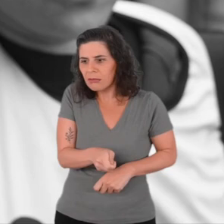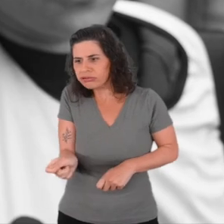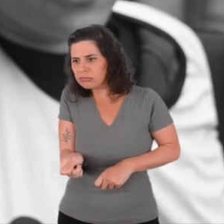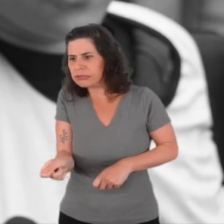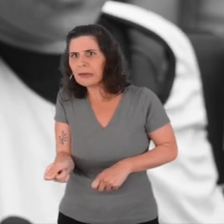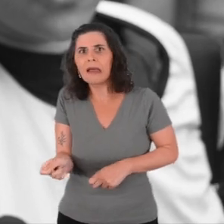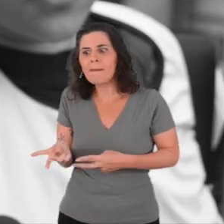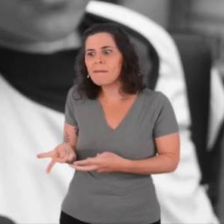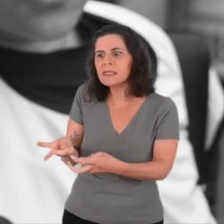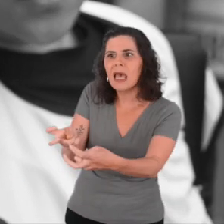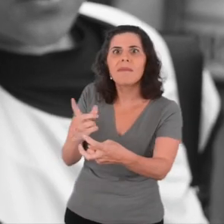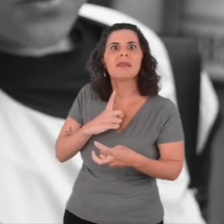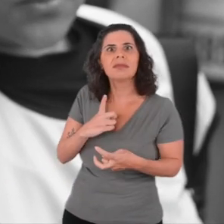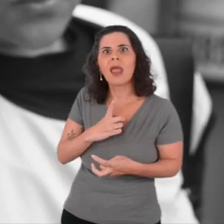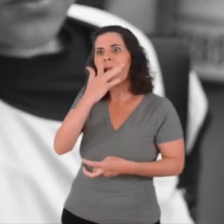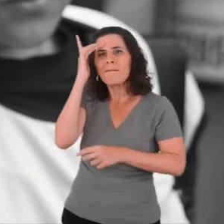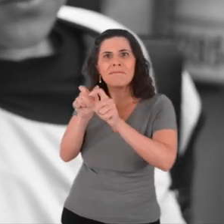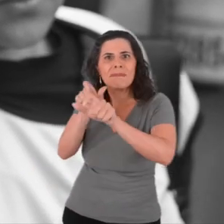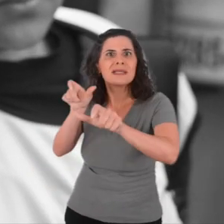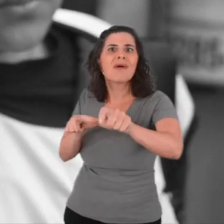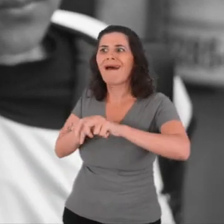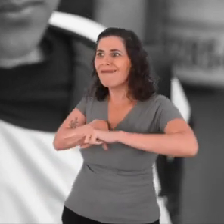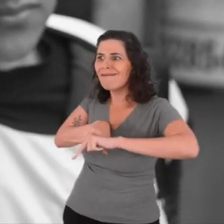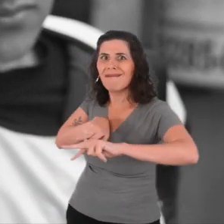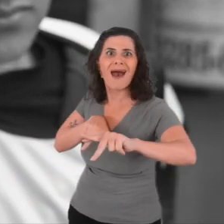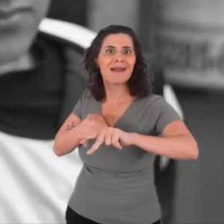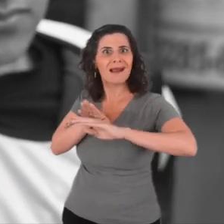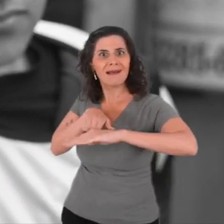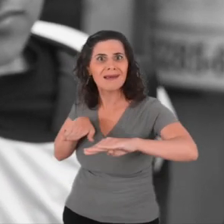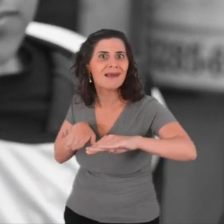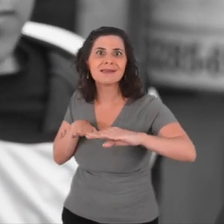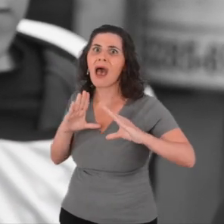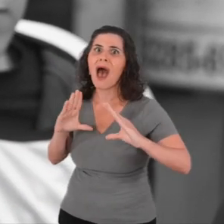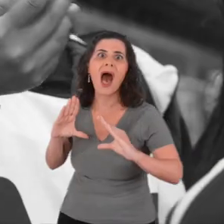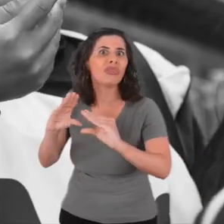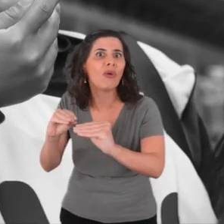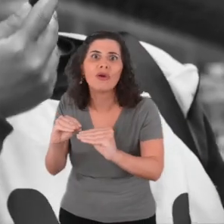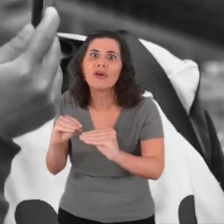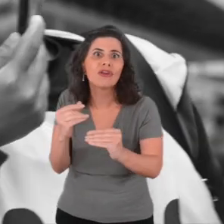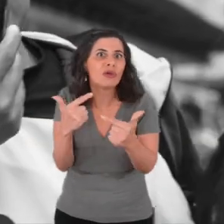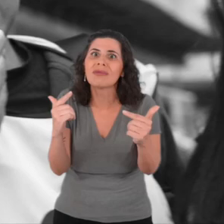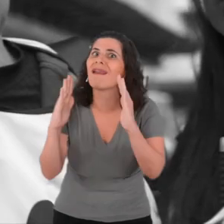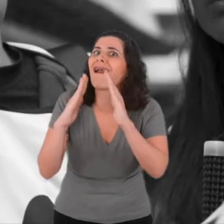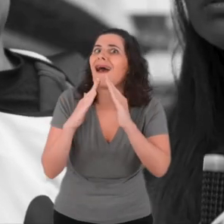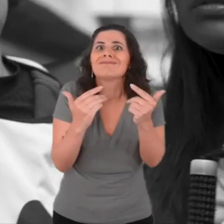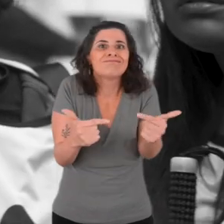people who at night have nowhere to live. They lost their home. And so, finally, guys,